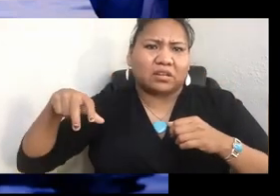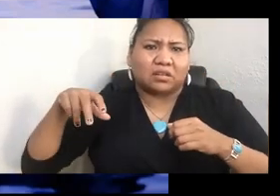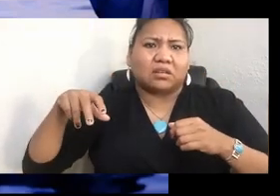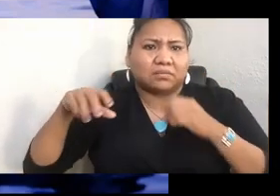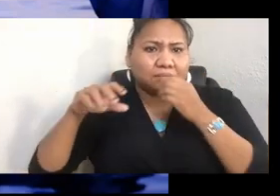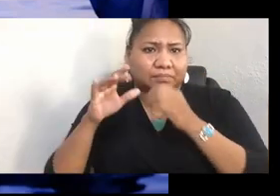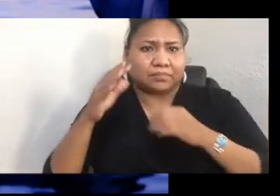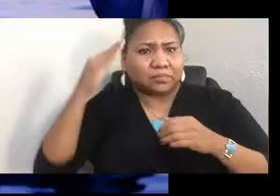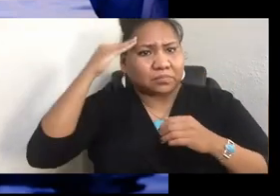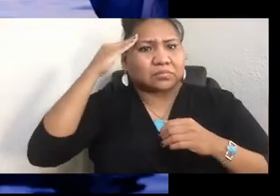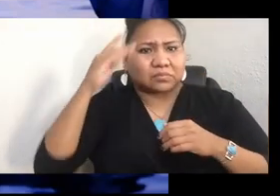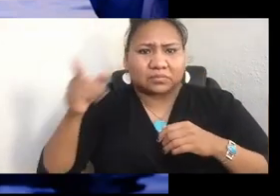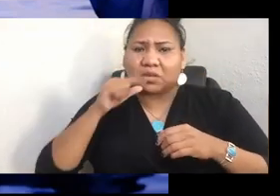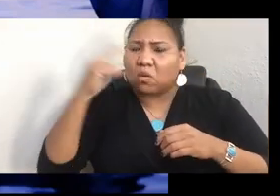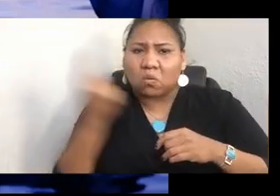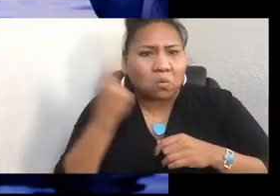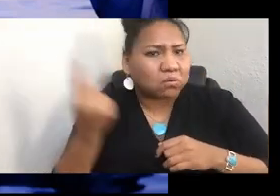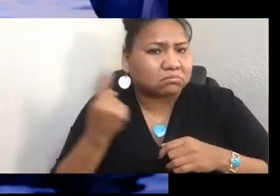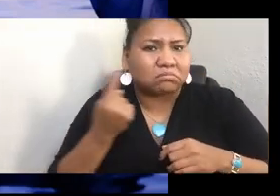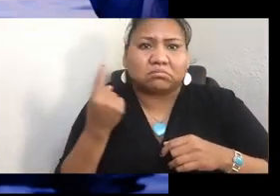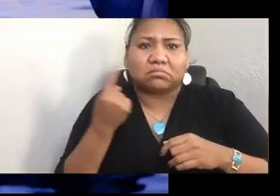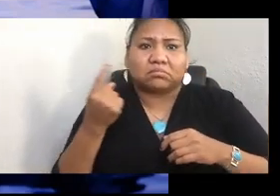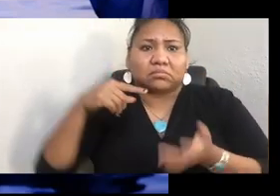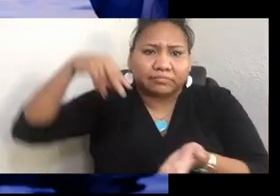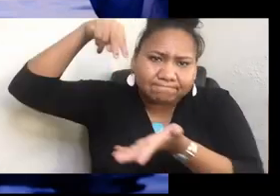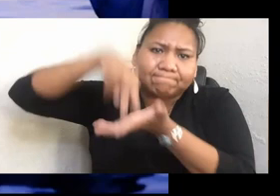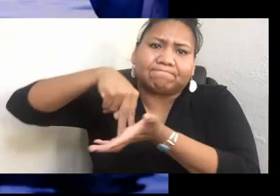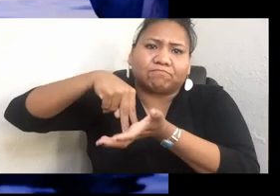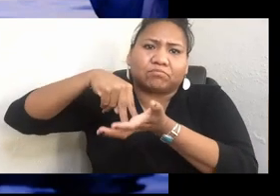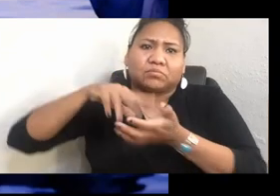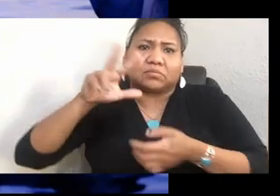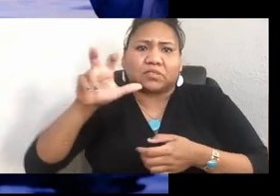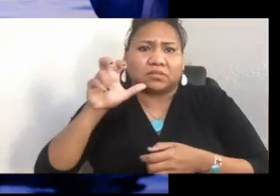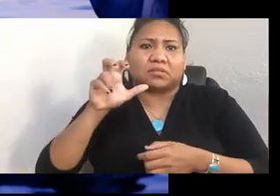And they sang to Chief Leschi so he would know that he wasn't alone.